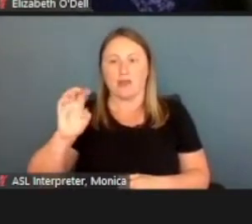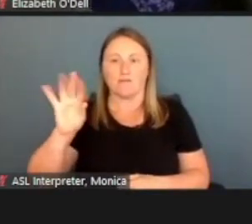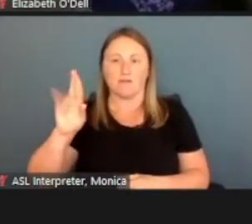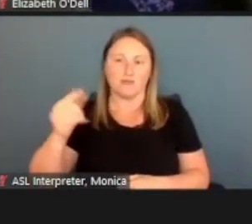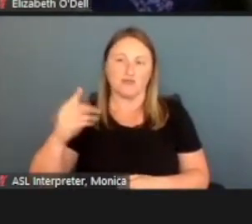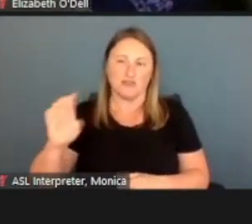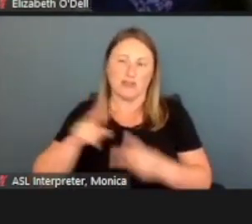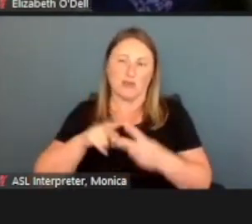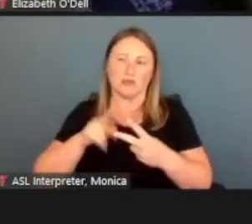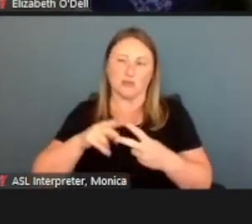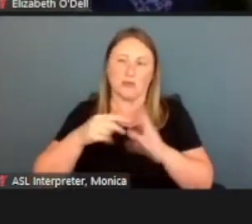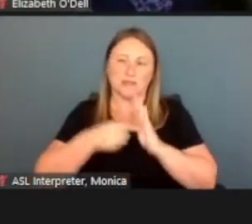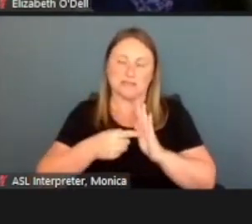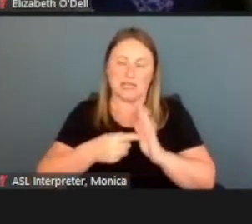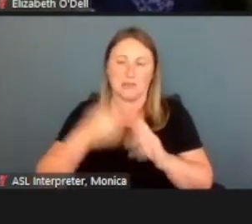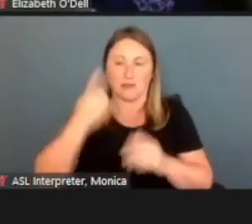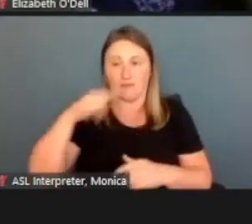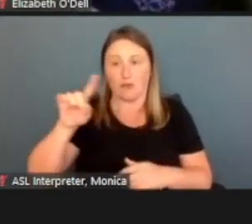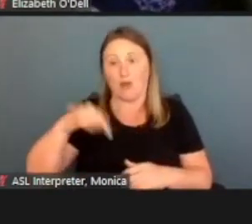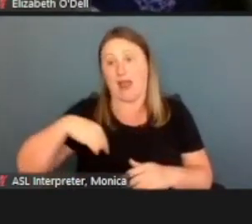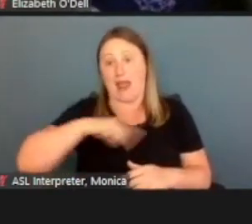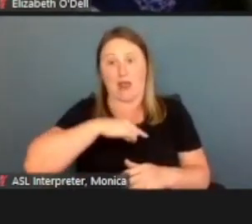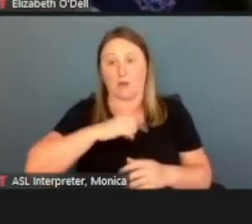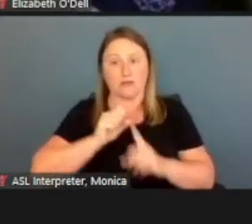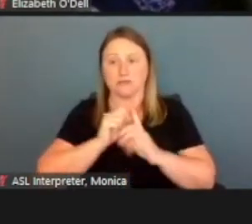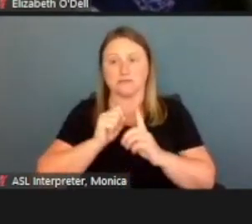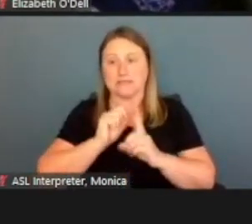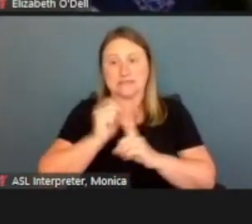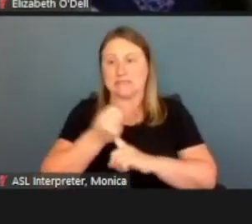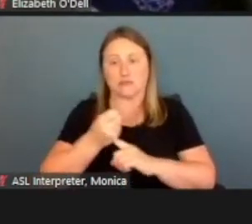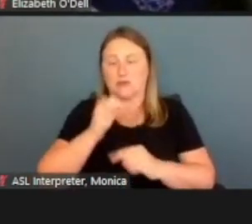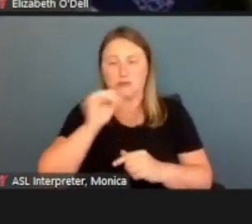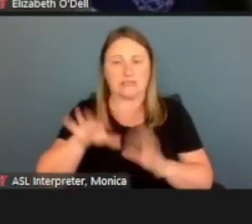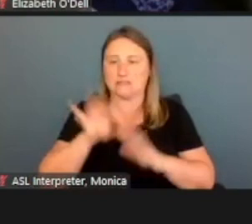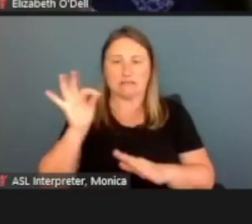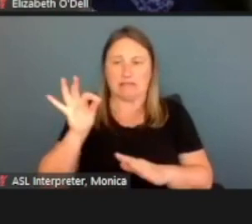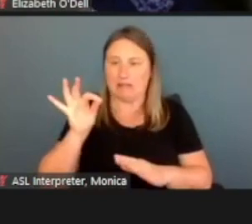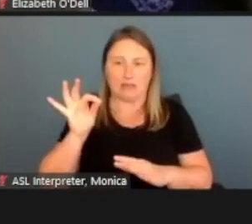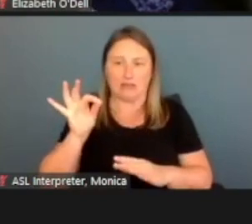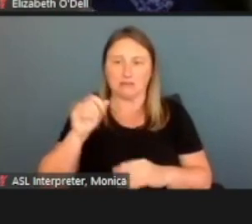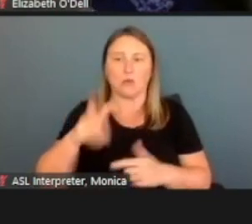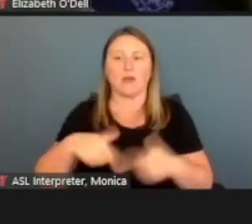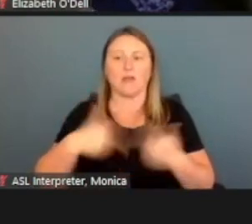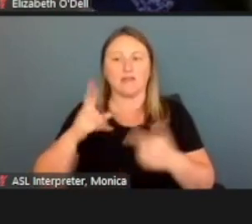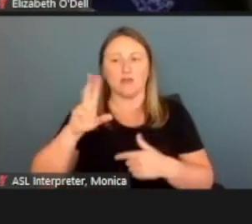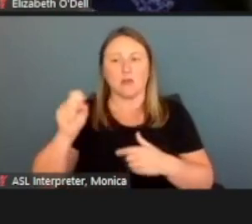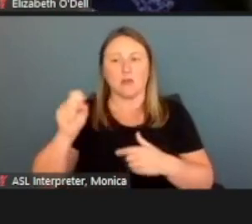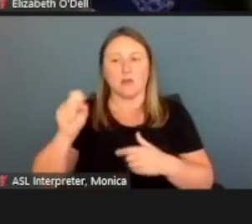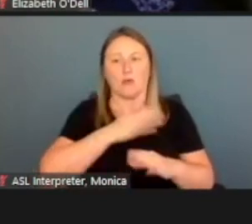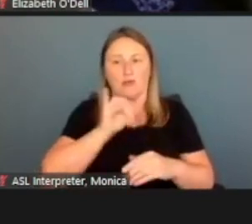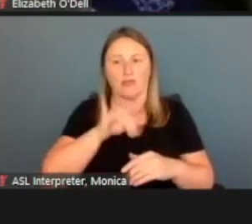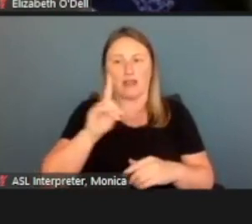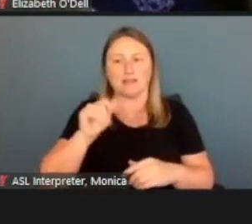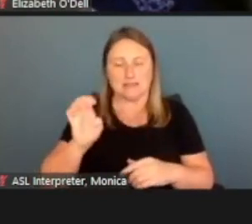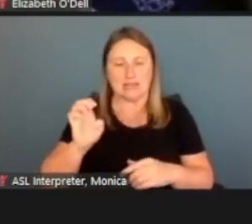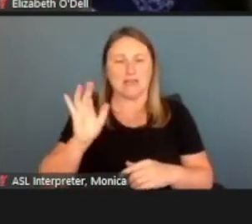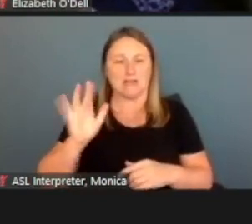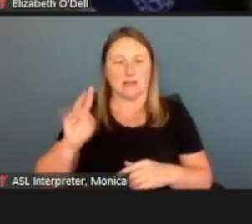For our situation, we didn't select any of those. Or if they lived in the US before this date, we're gonna say, no.